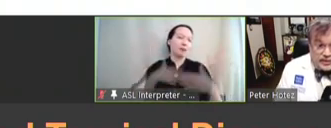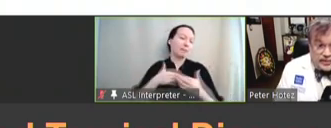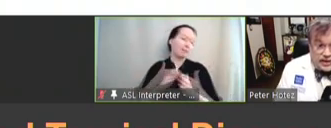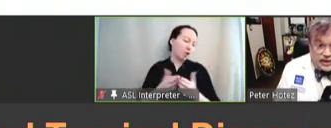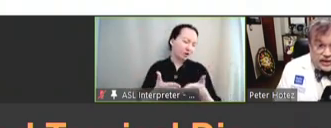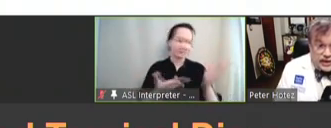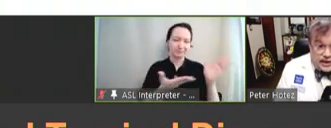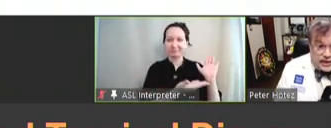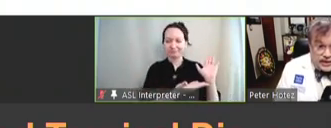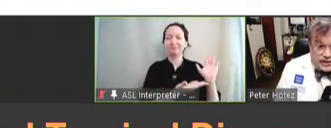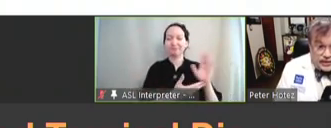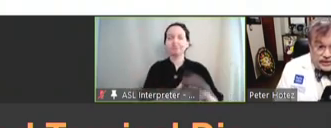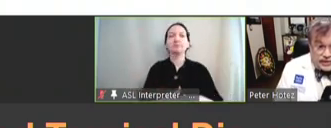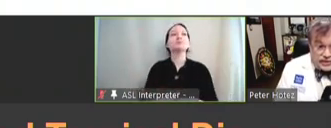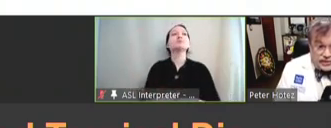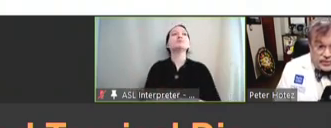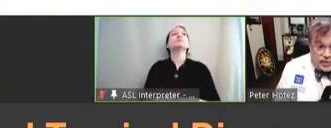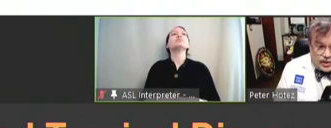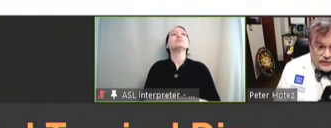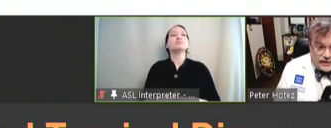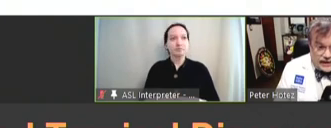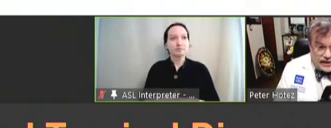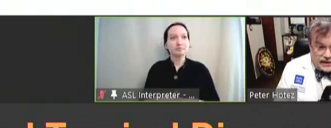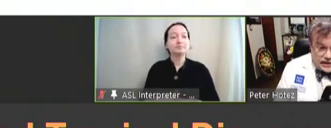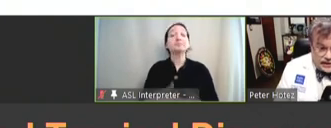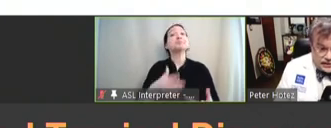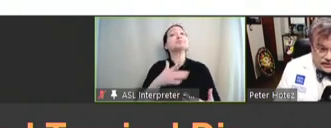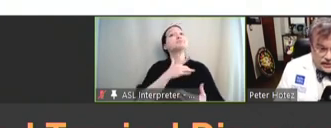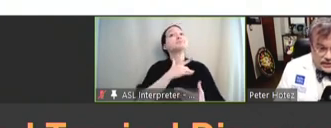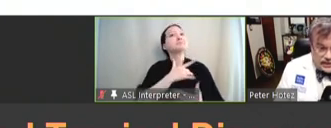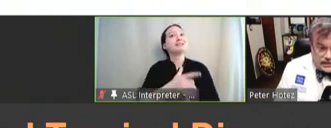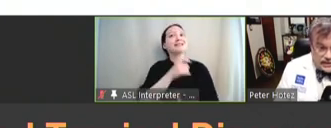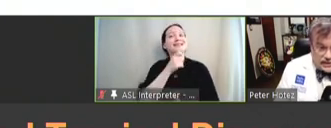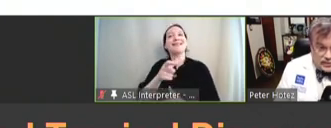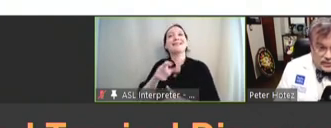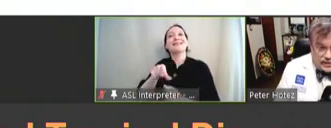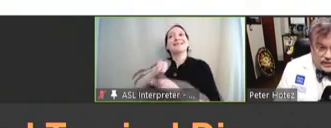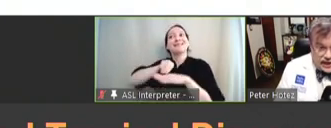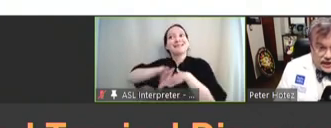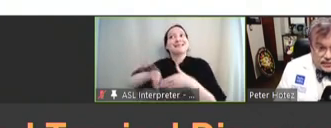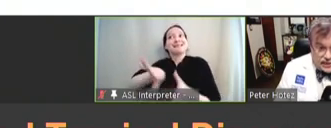on the right. They also, more often than not, are not killer diseases. They are more disabling,